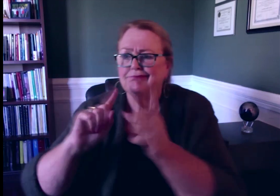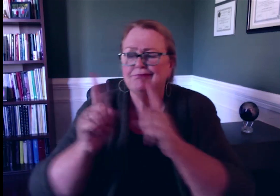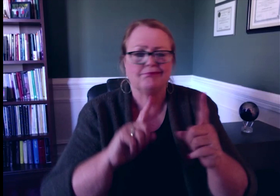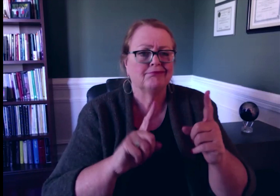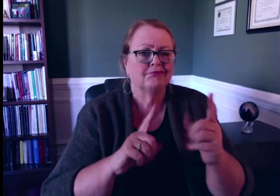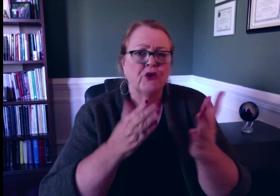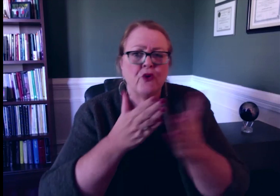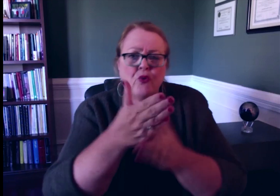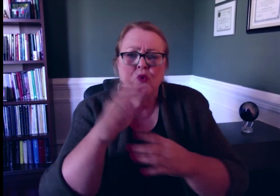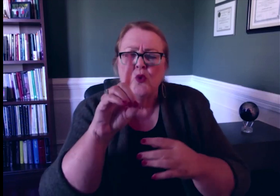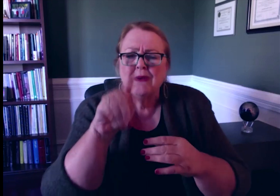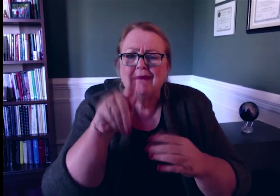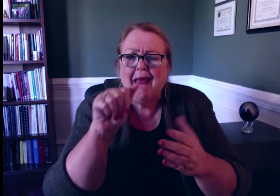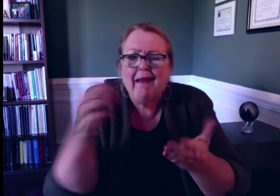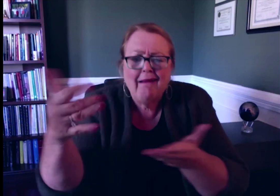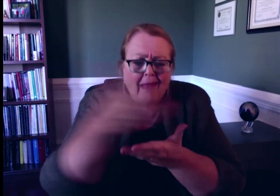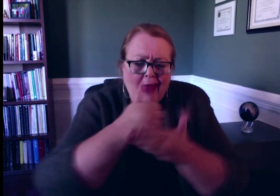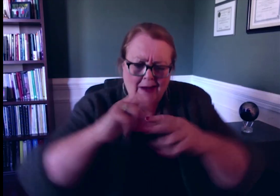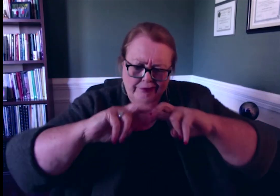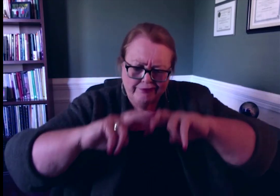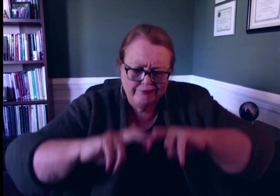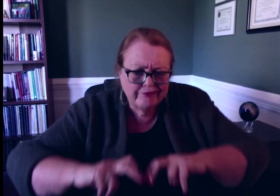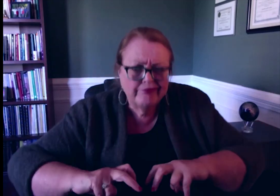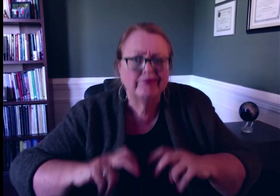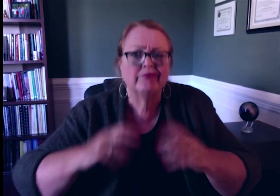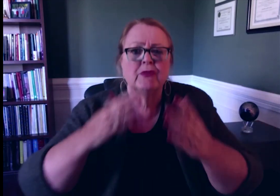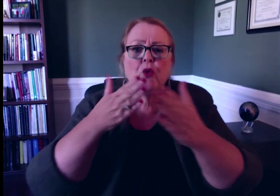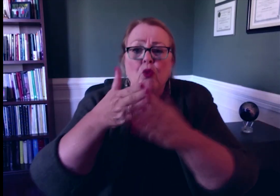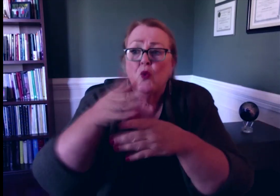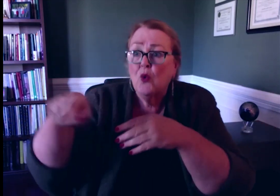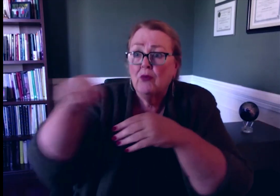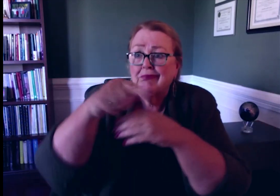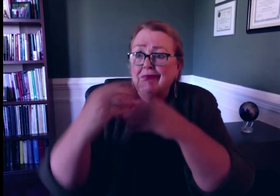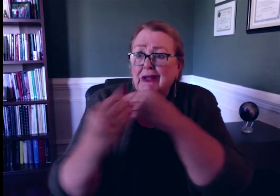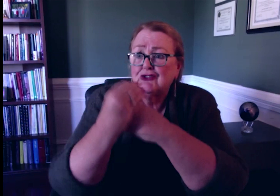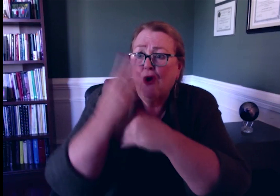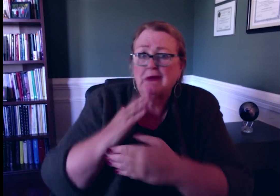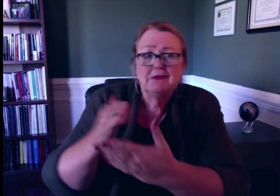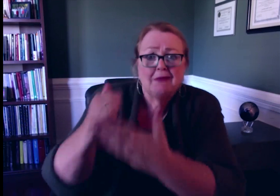through data gathering and intense analysis, and through input from consultants who have